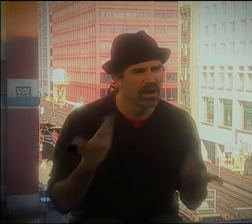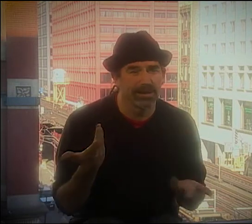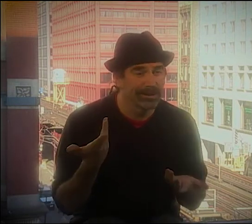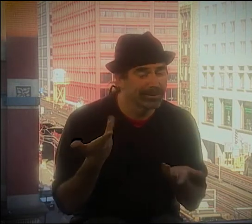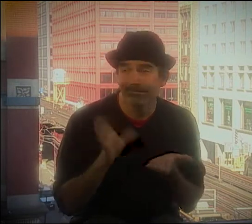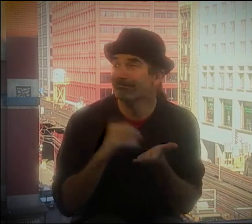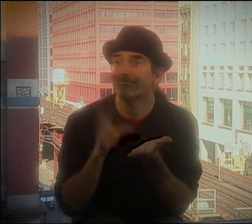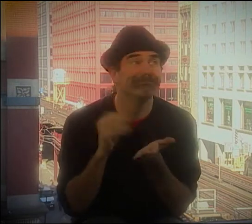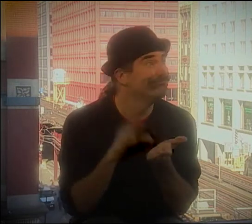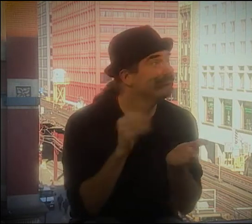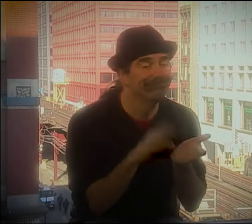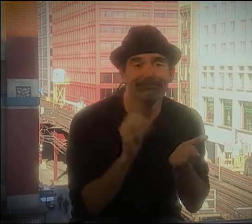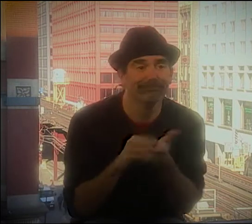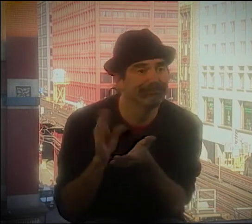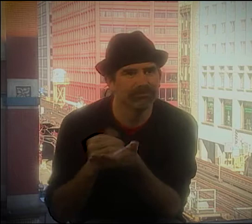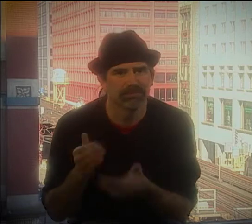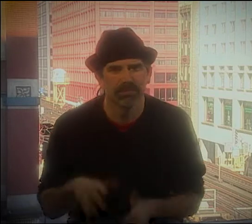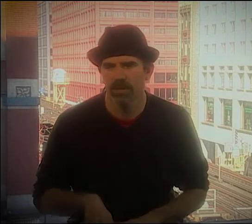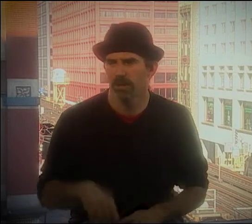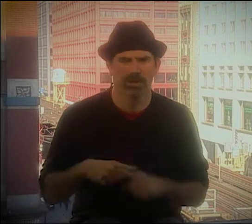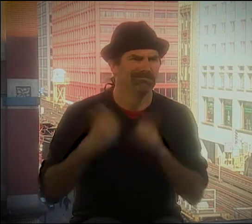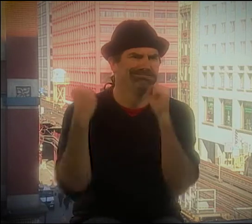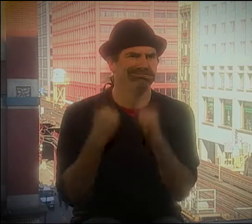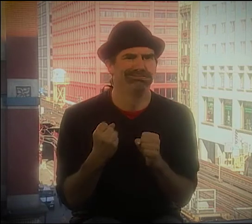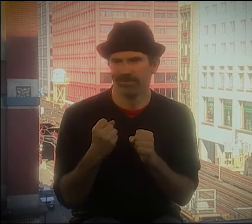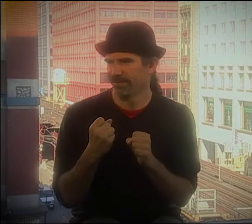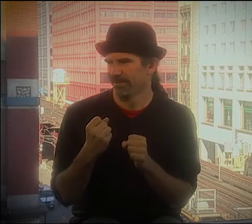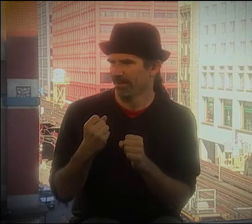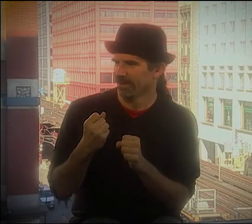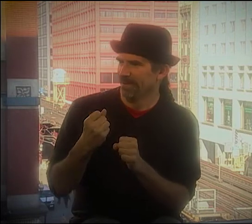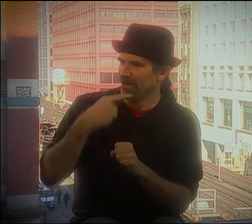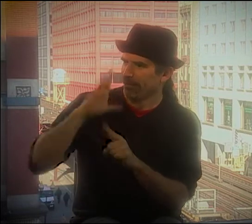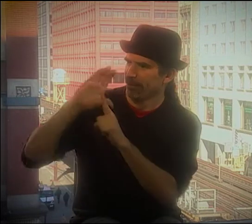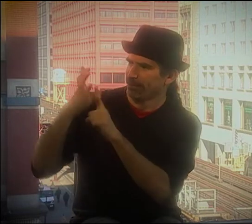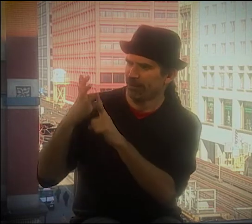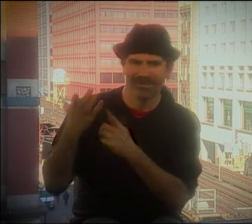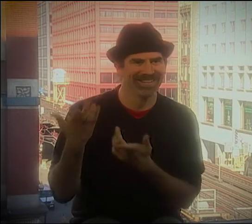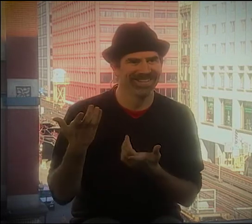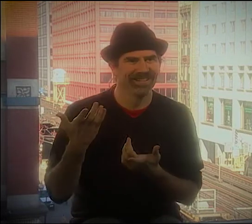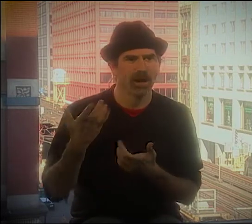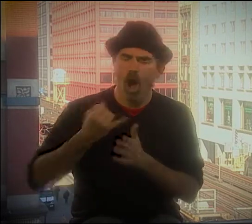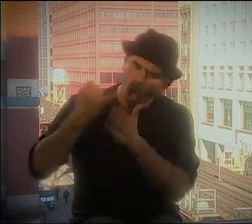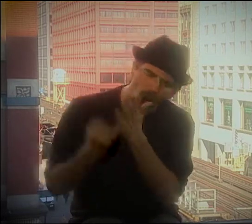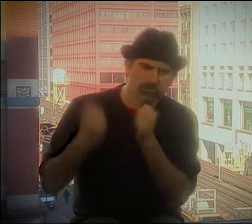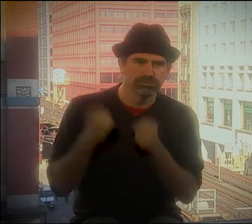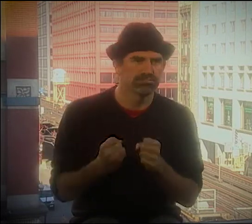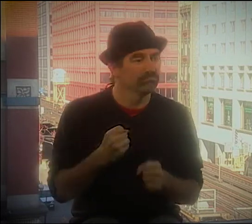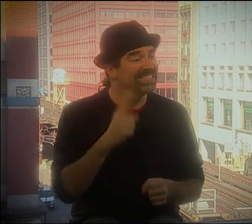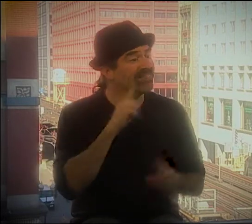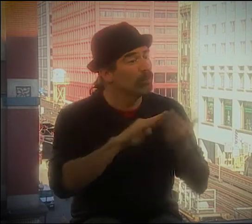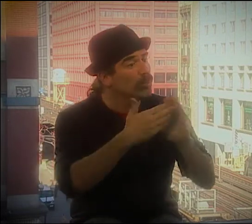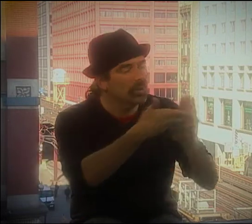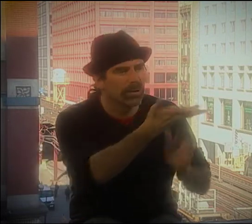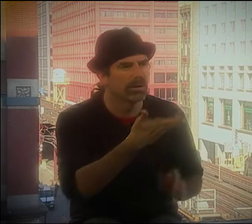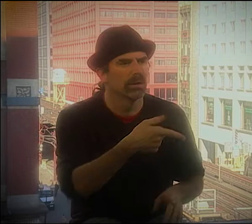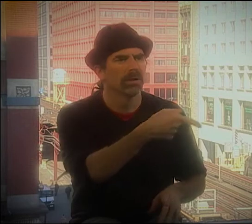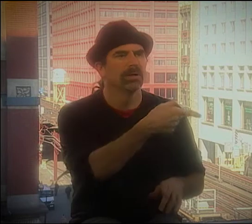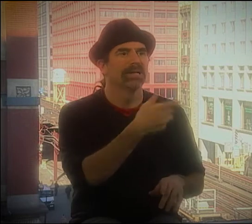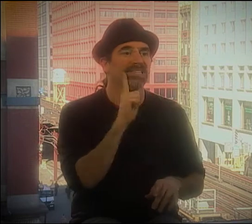AT FIRST, I DIDN'T KNOW ANYTHING ABOUT DEAF CULTURE. I WAS YOUNG. I WAS STILL LEARNING.